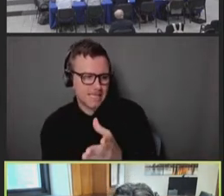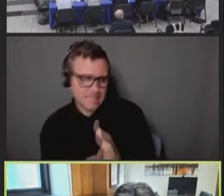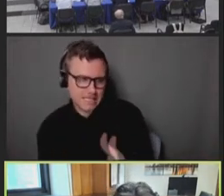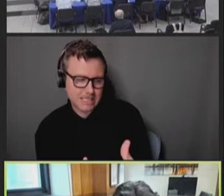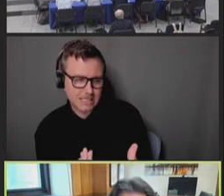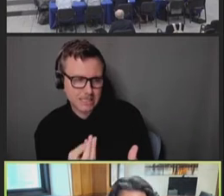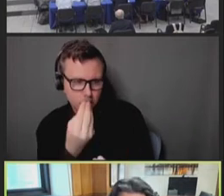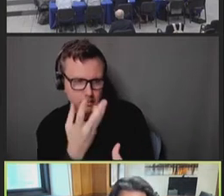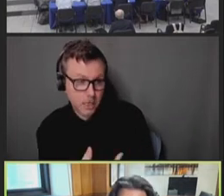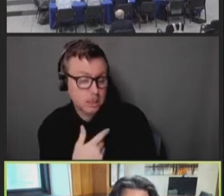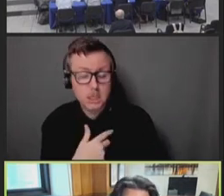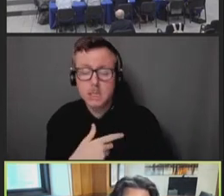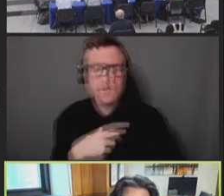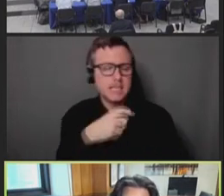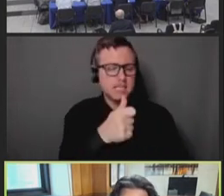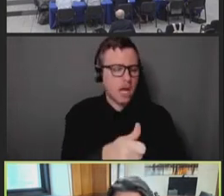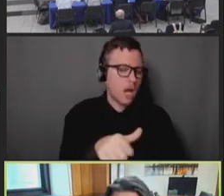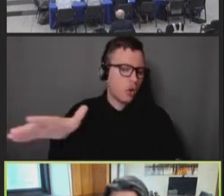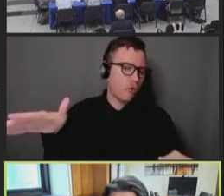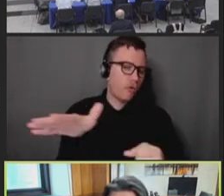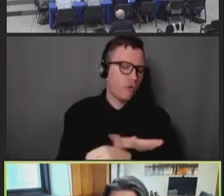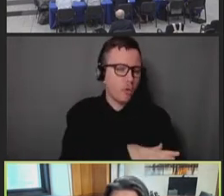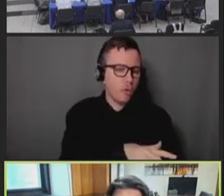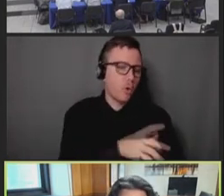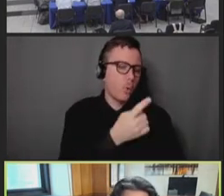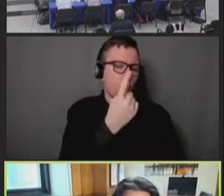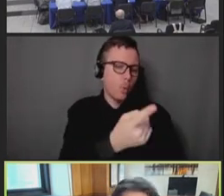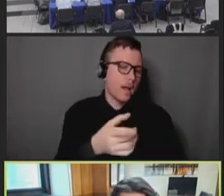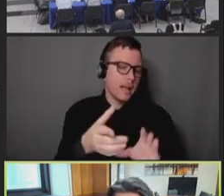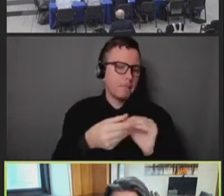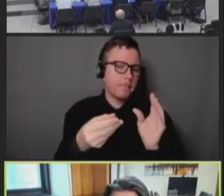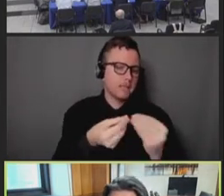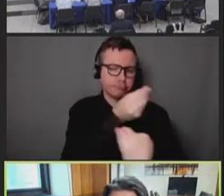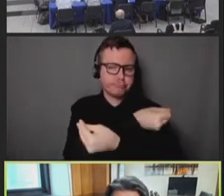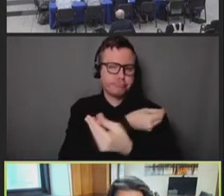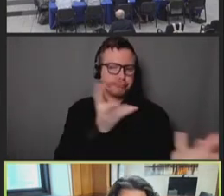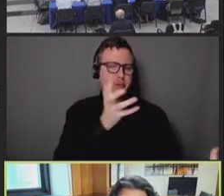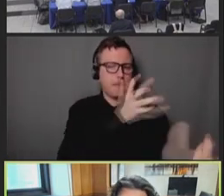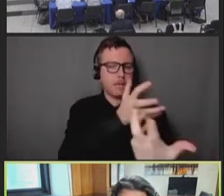This partnership really ensures that -- and this whole of community approach really ensures that